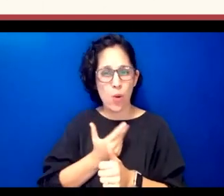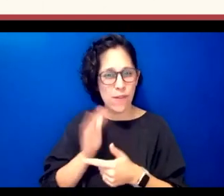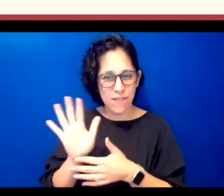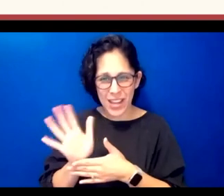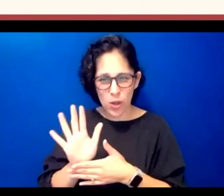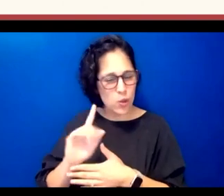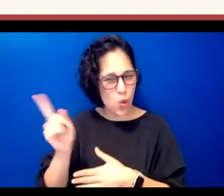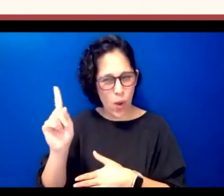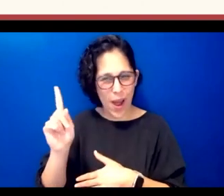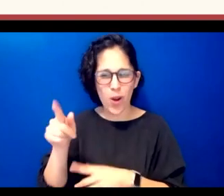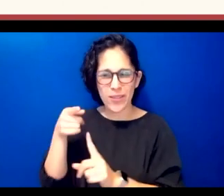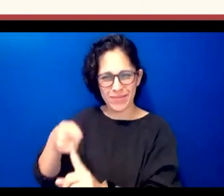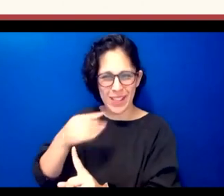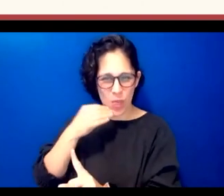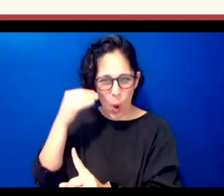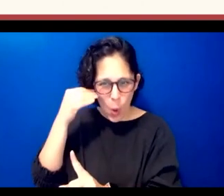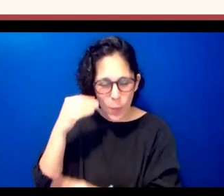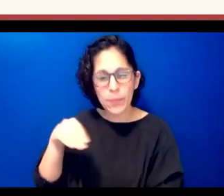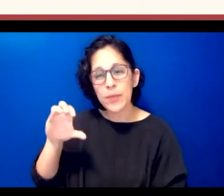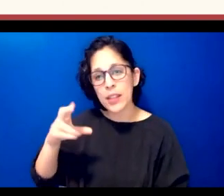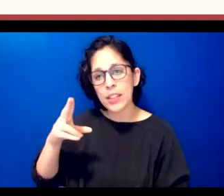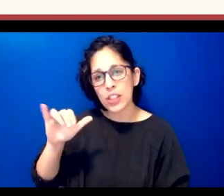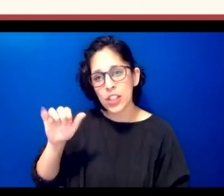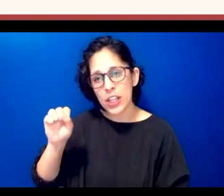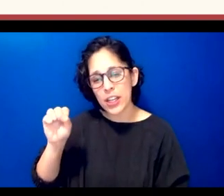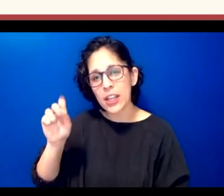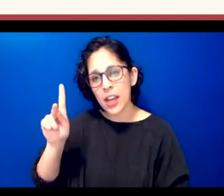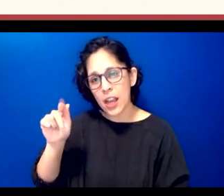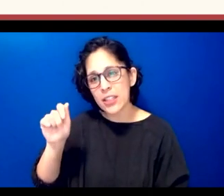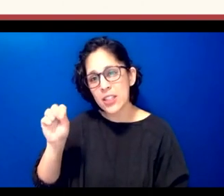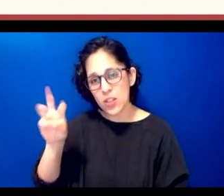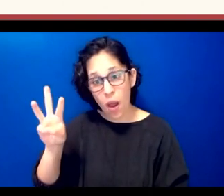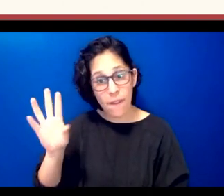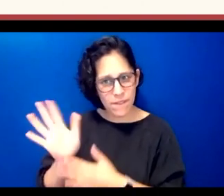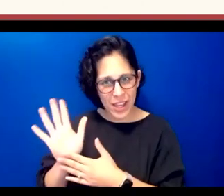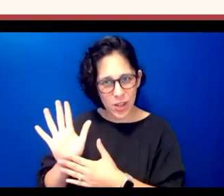uh chickasaw family home that was featured in the videos is actually lakosh's uh old